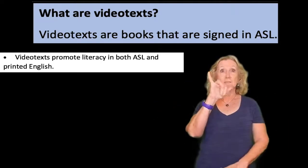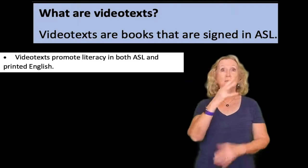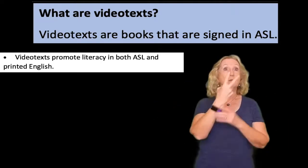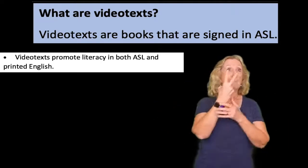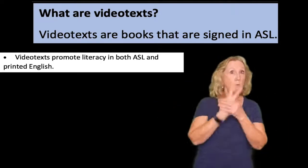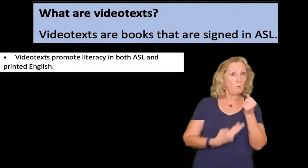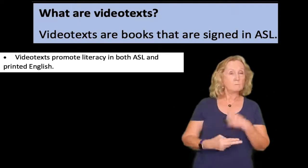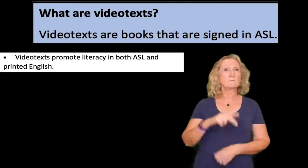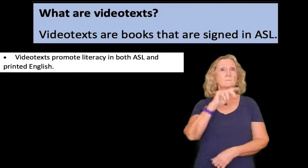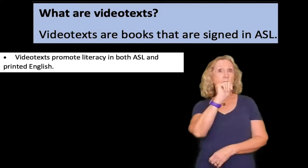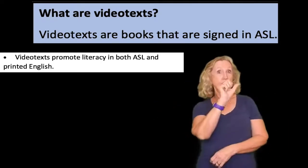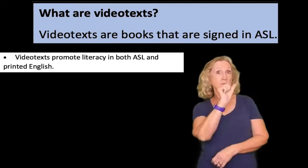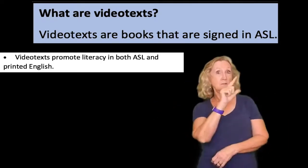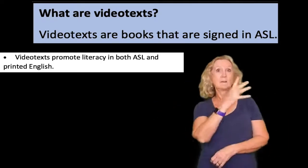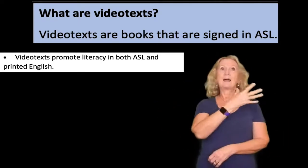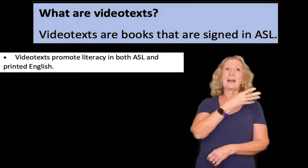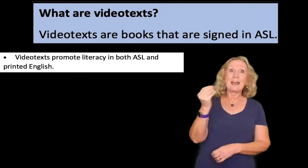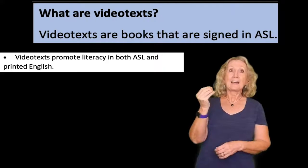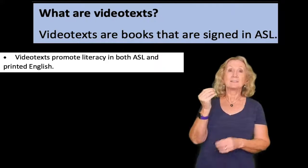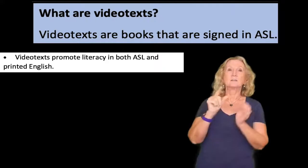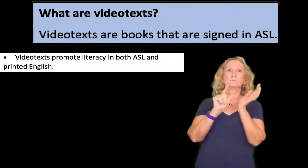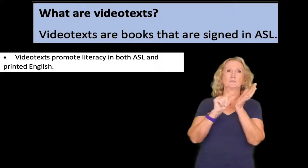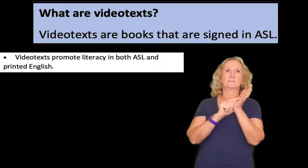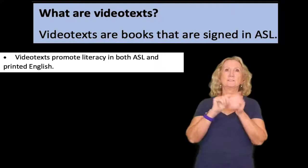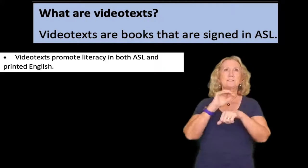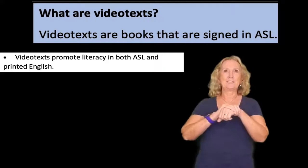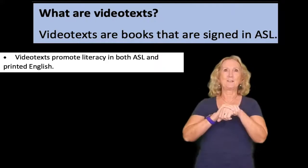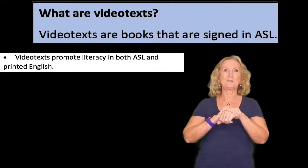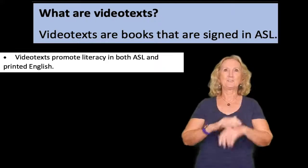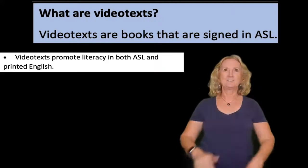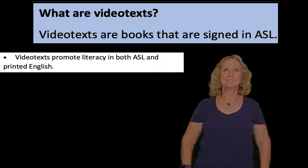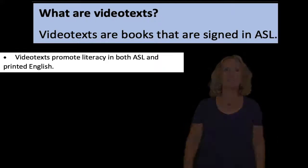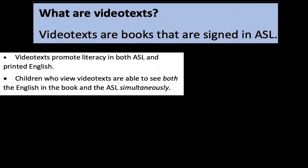in both asl and printed english